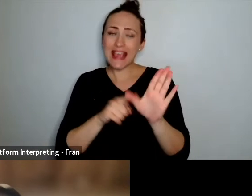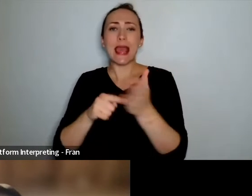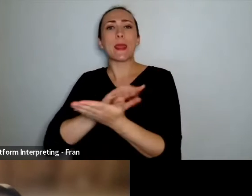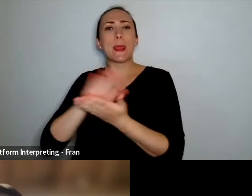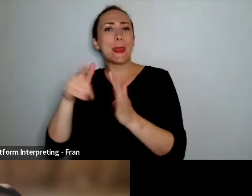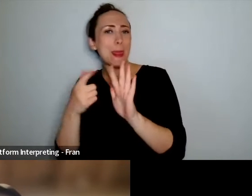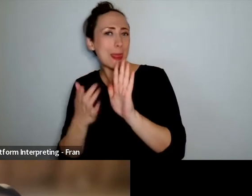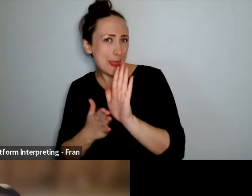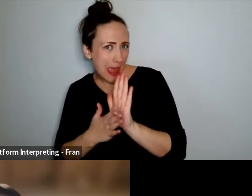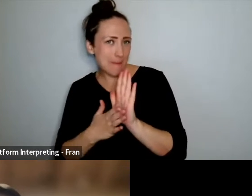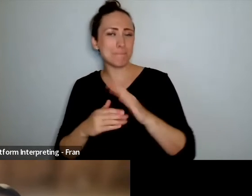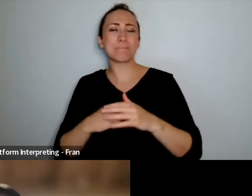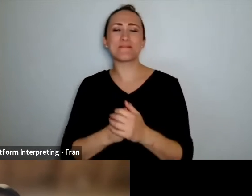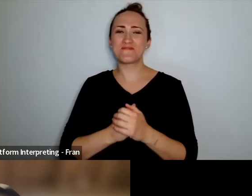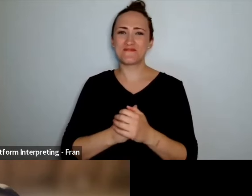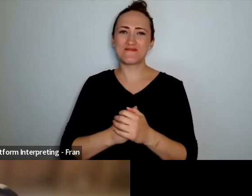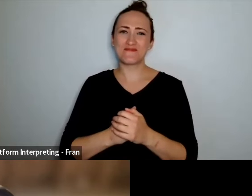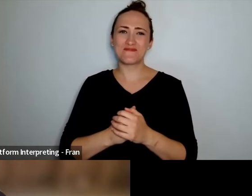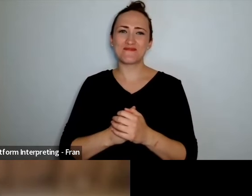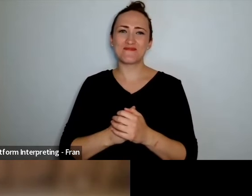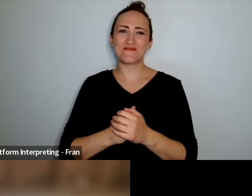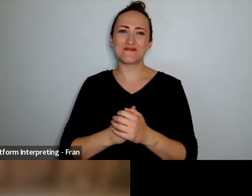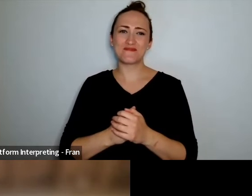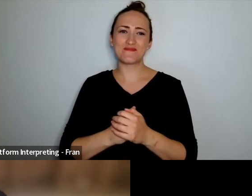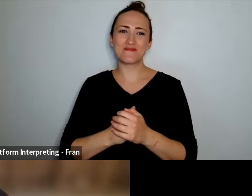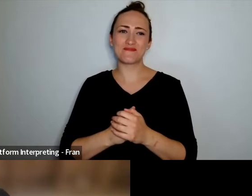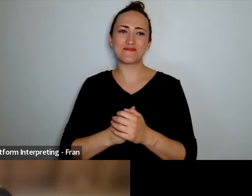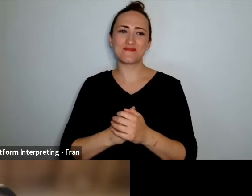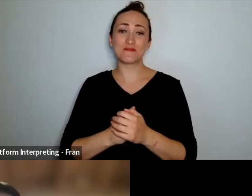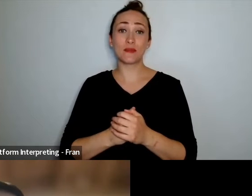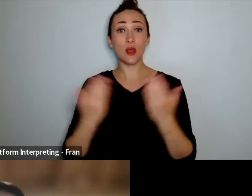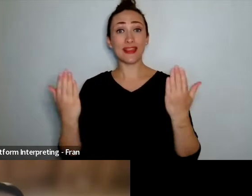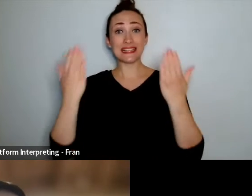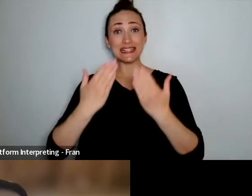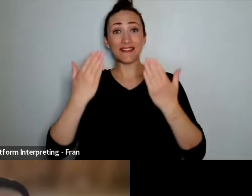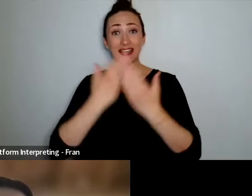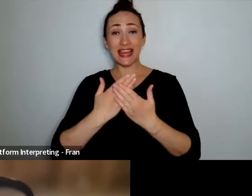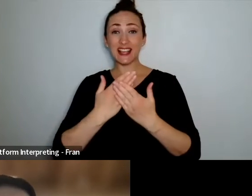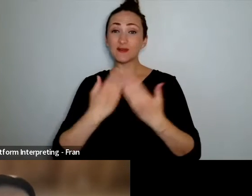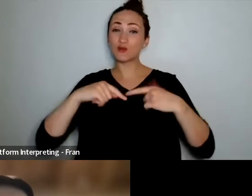left and a white background. So for tonight's webinar we're pretty relaxed so if anyone